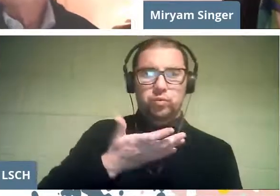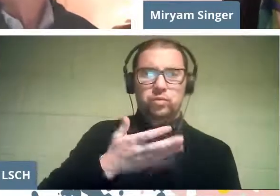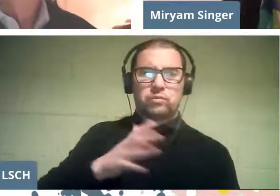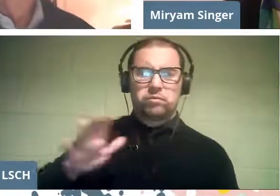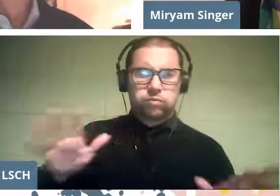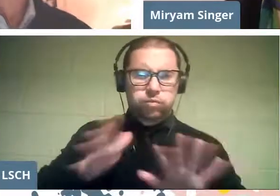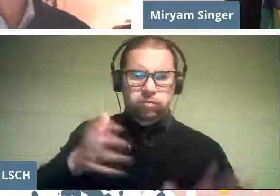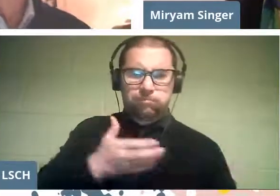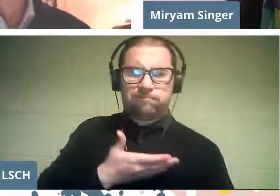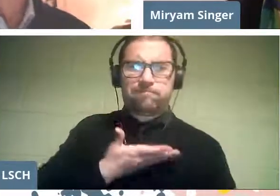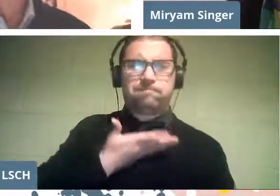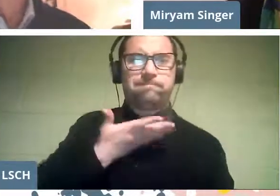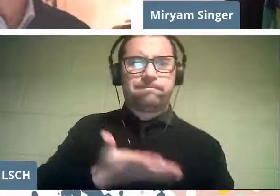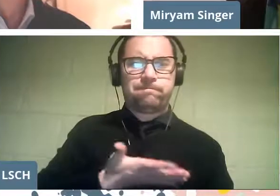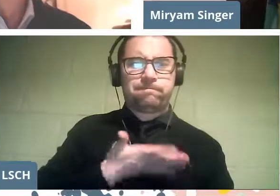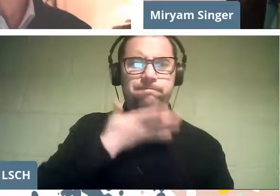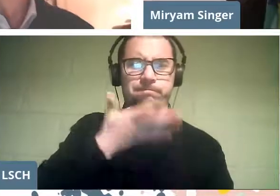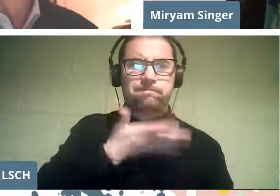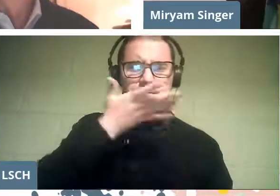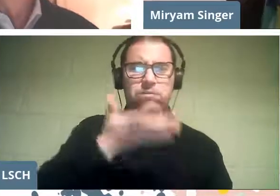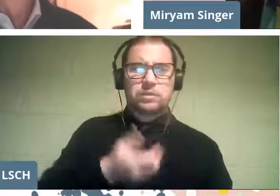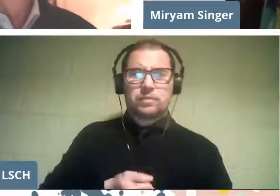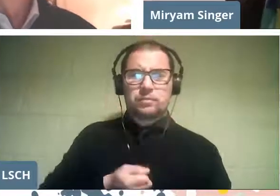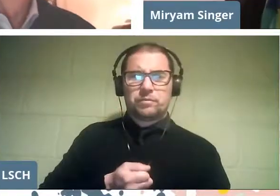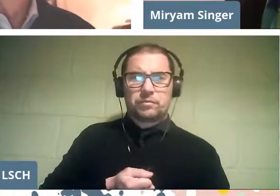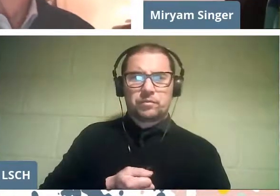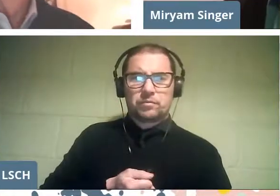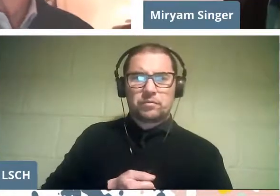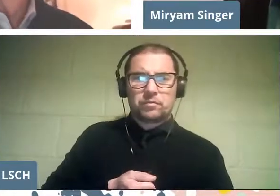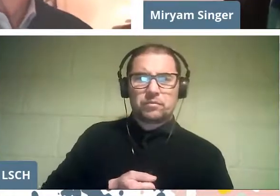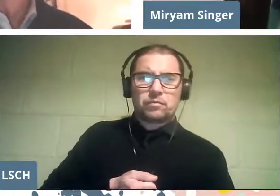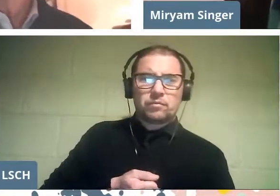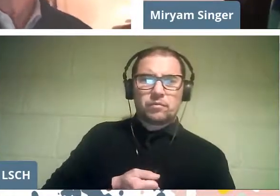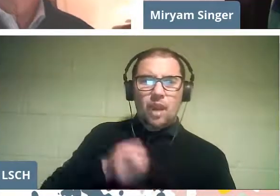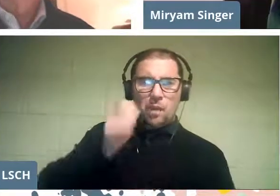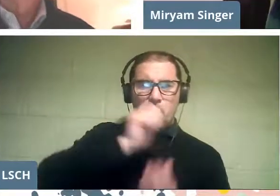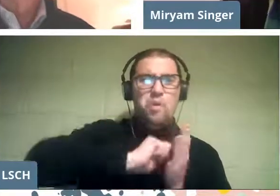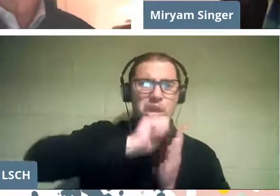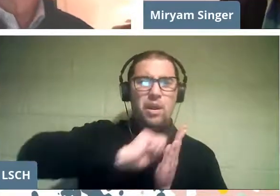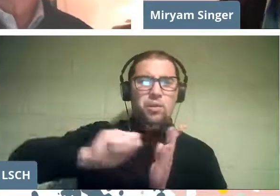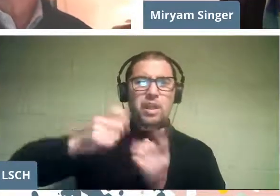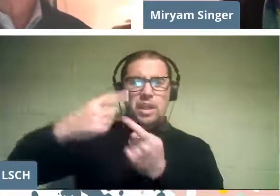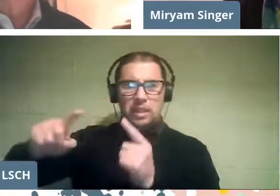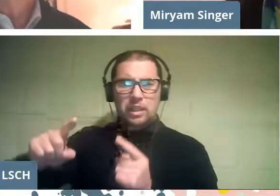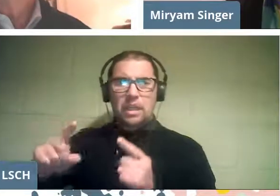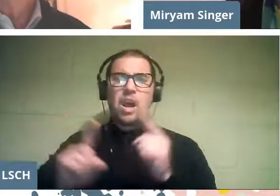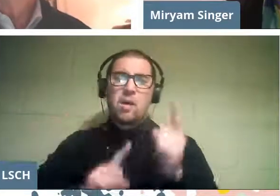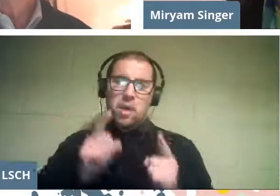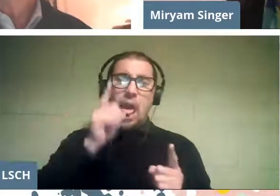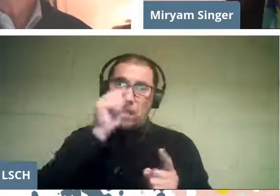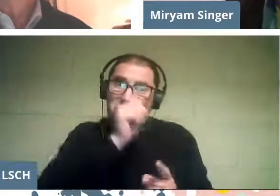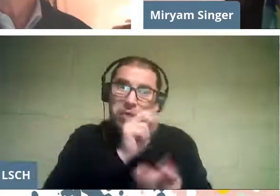to adapt to a score with certain difficulties,